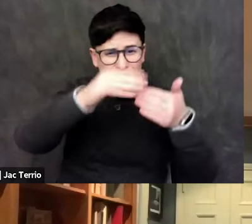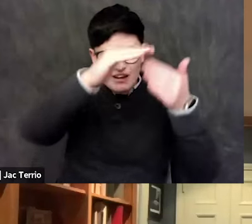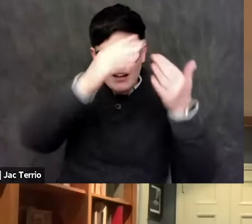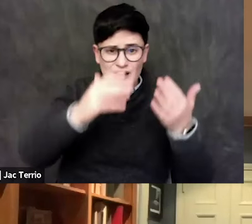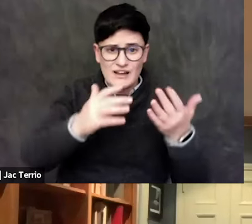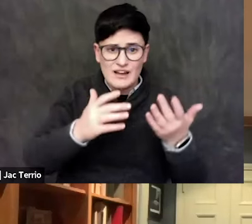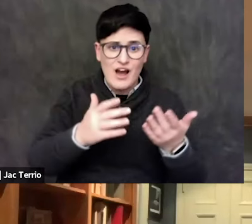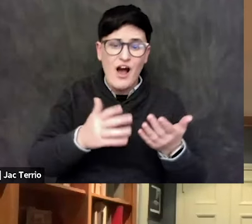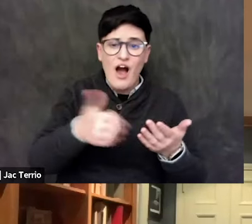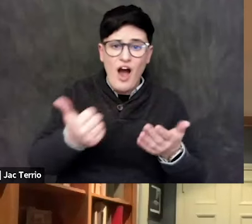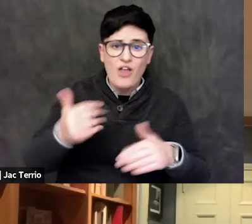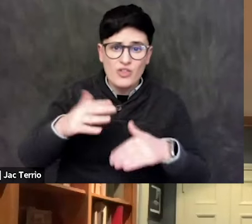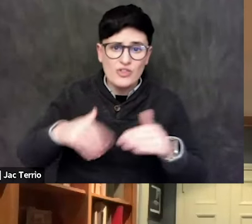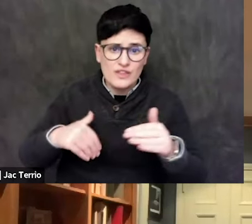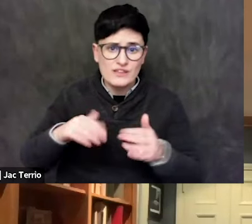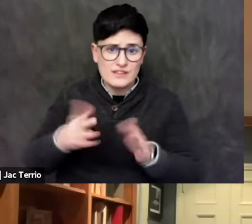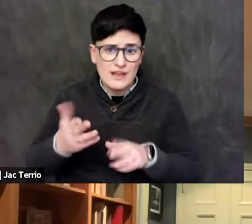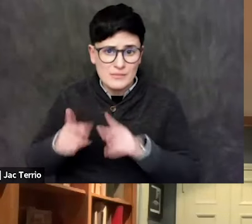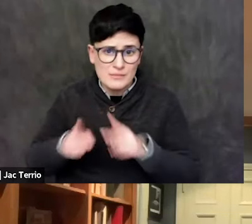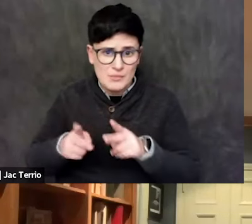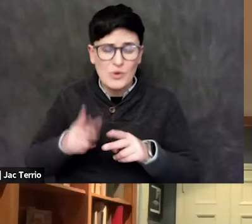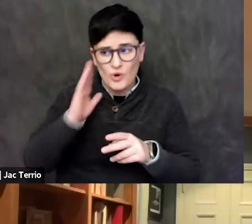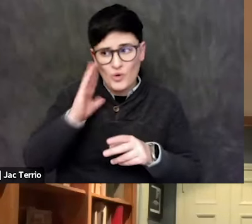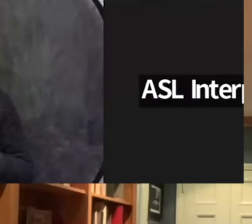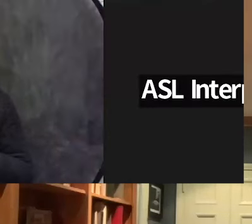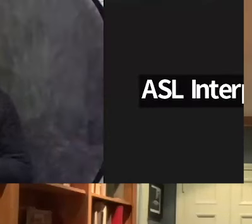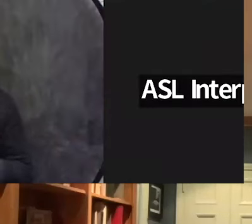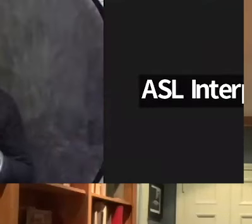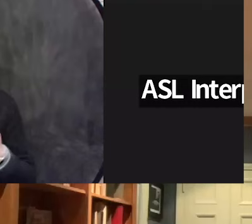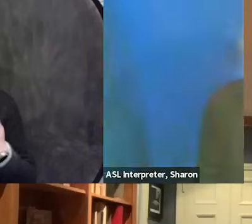does that create challenges for Israel? I don't know, I'm glad I don't have to make decisions about what to do.